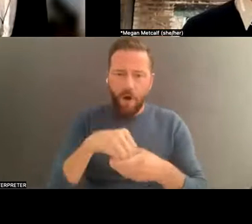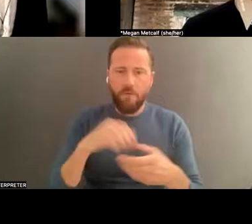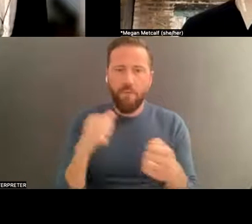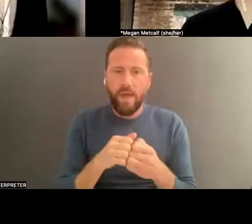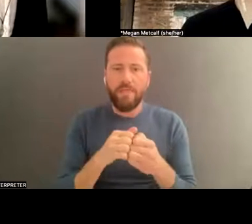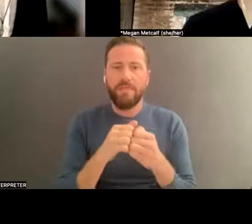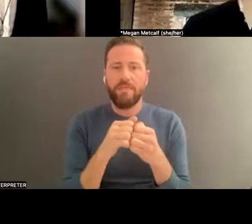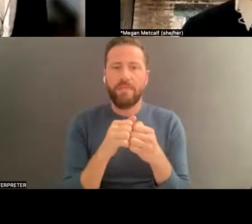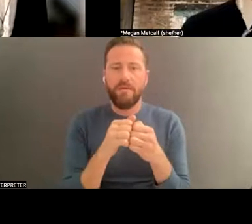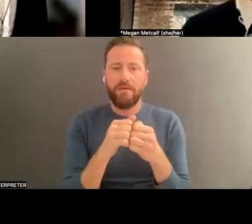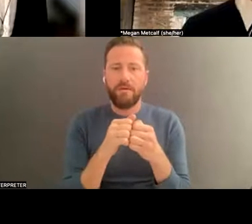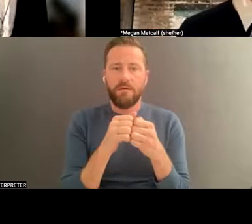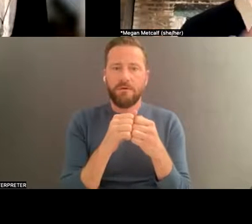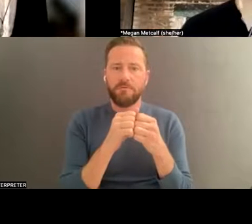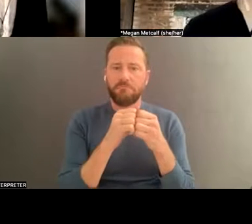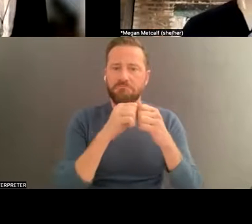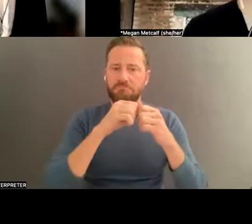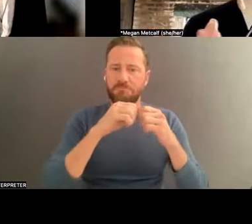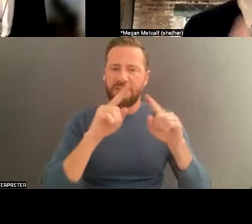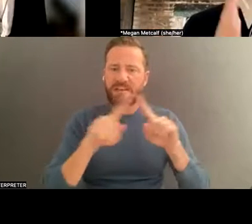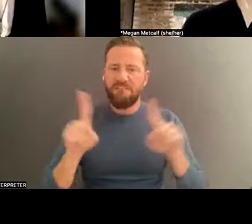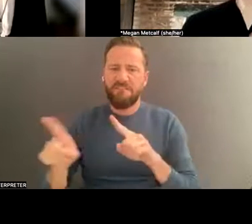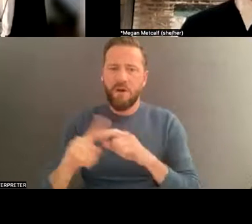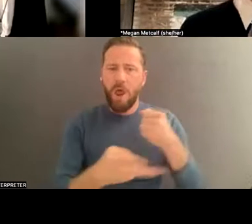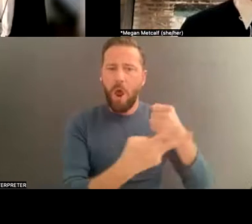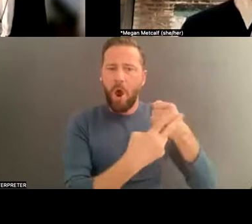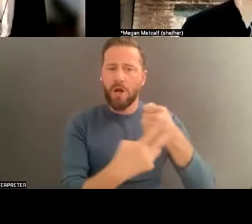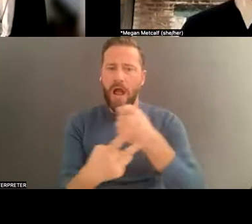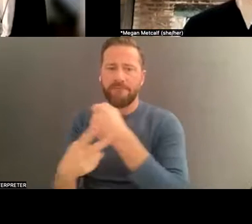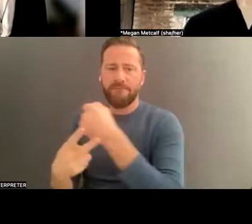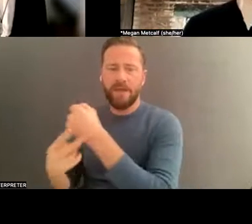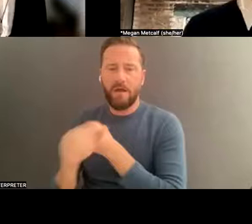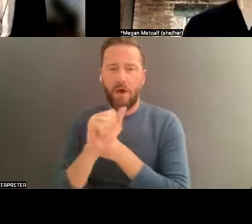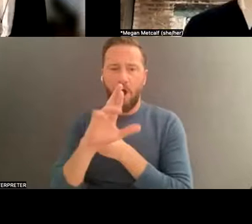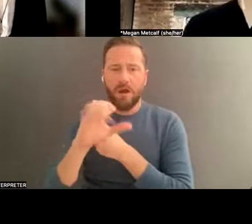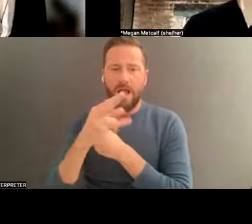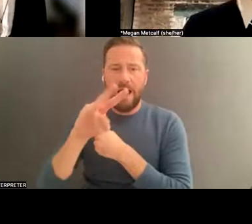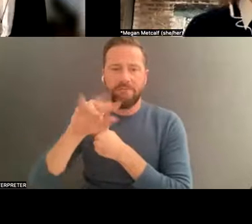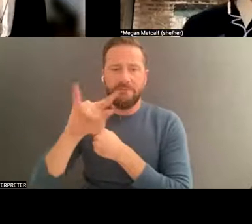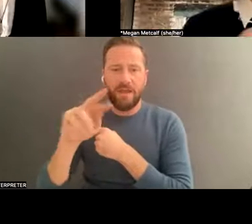various archiving projects, in like sort of a specific, limited way. So I guess, I wonder if